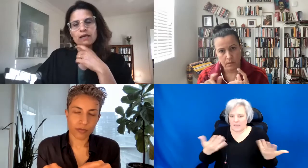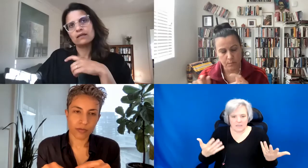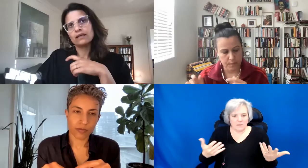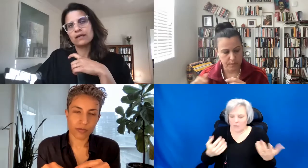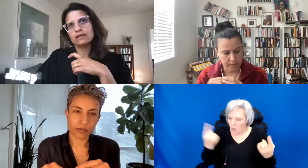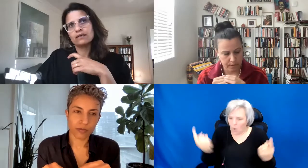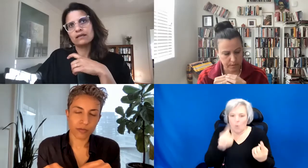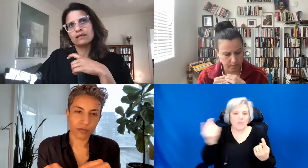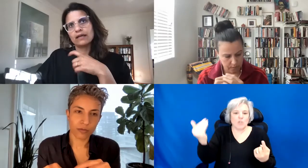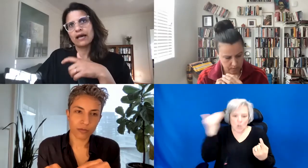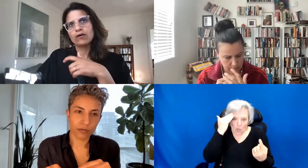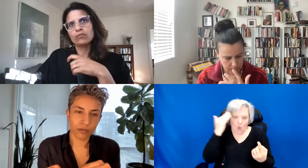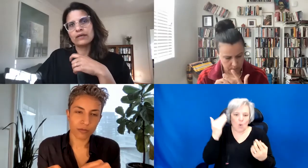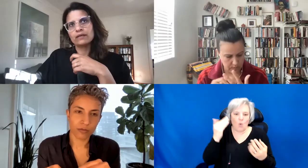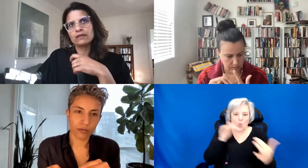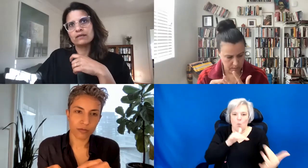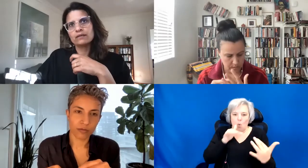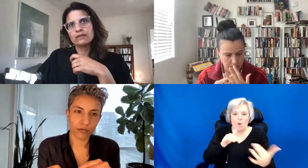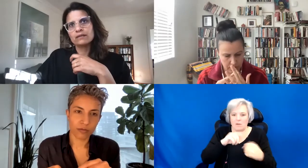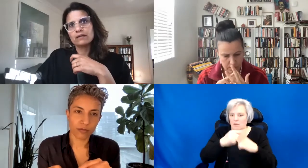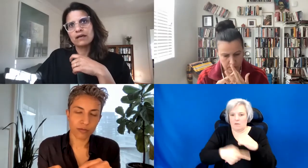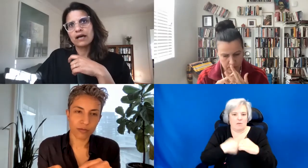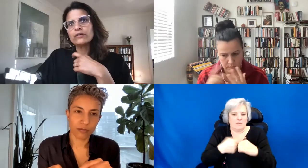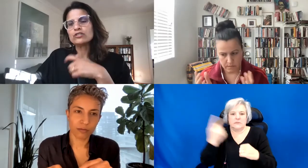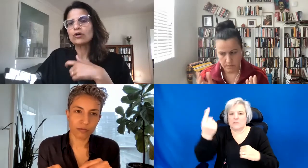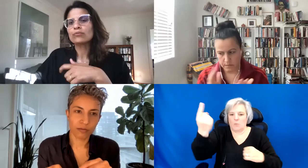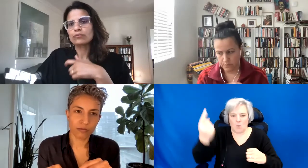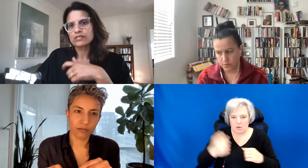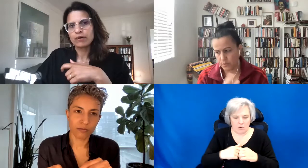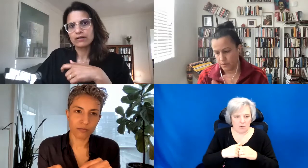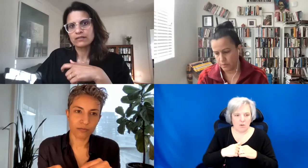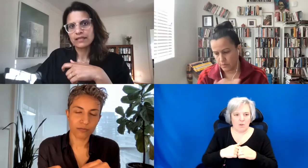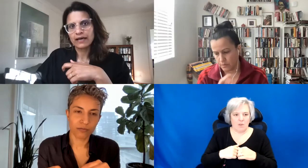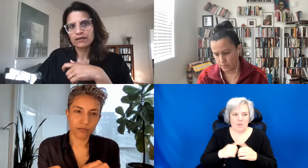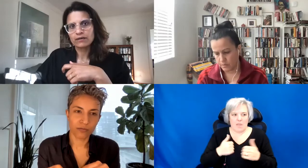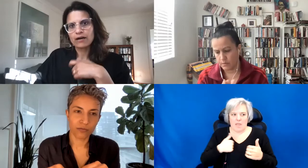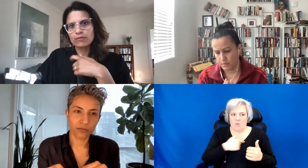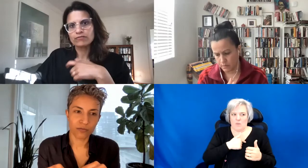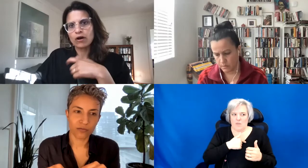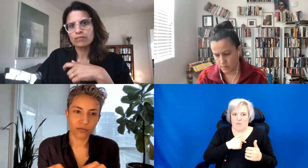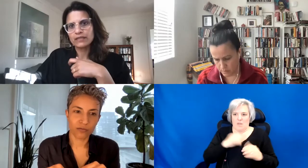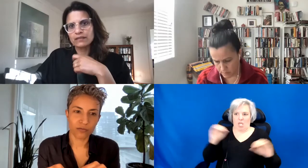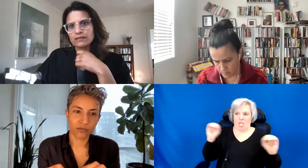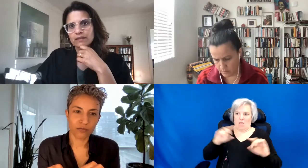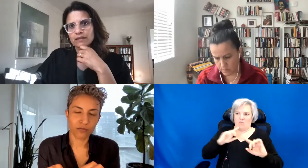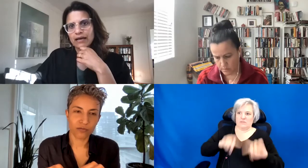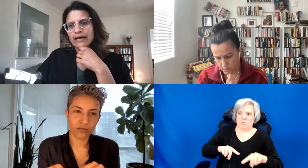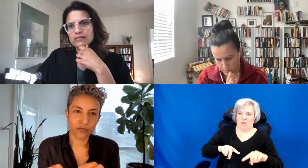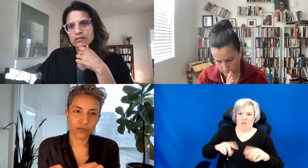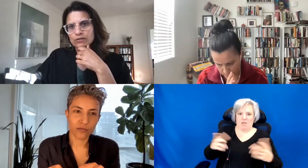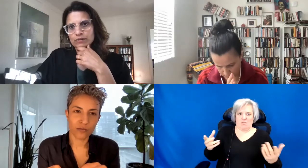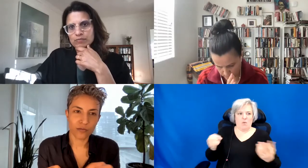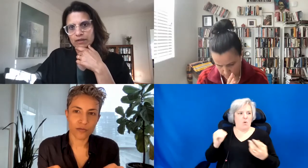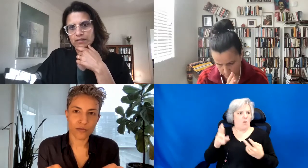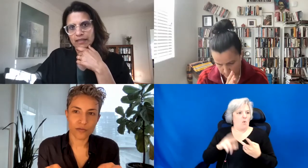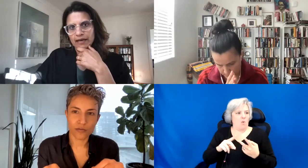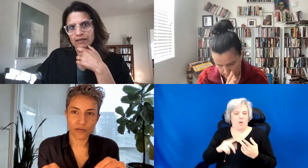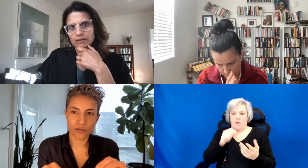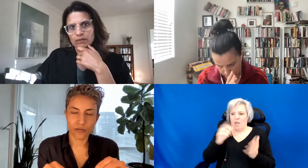In how we don't respond to that, or how we have not been asked to respond to that.